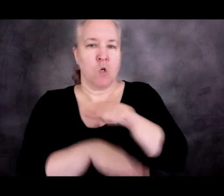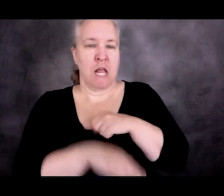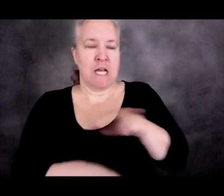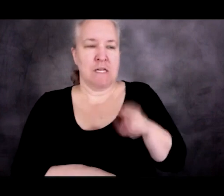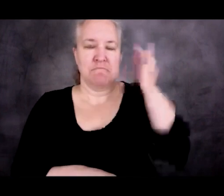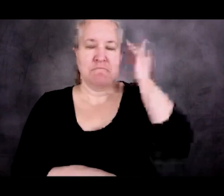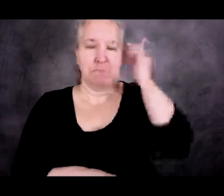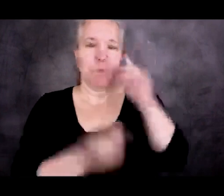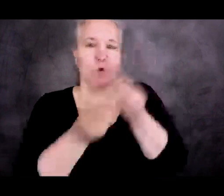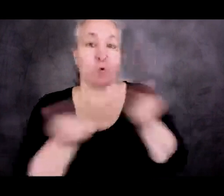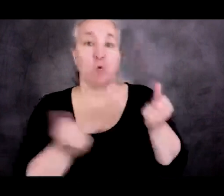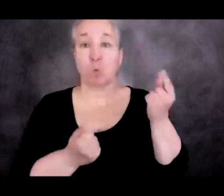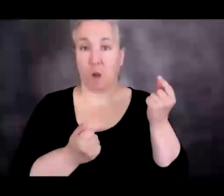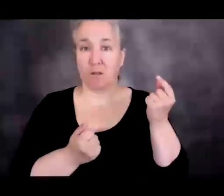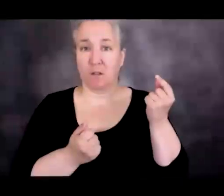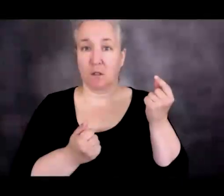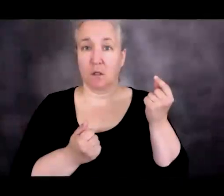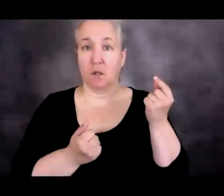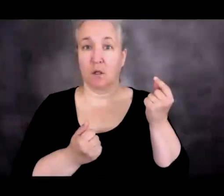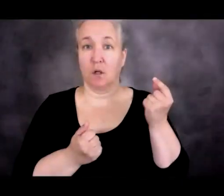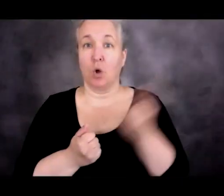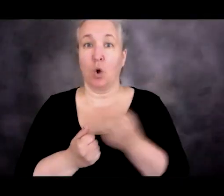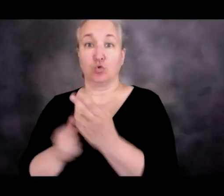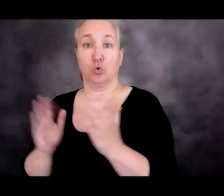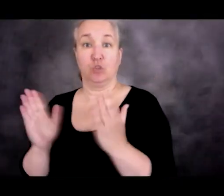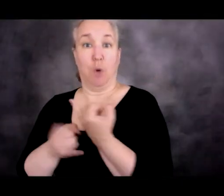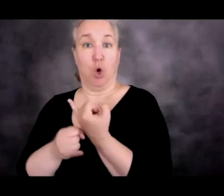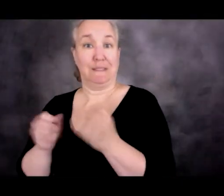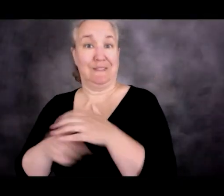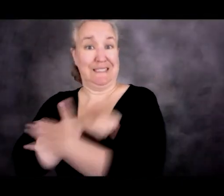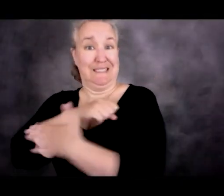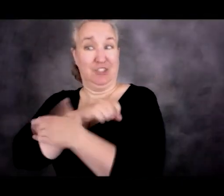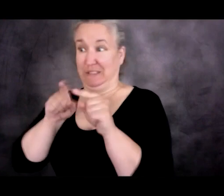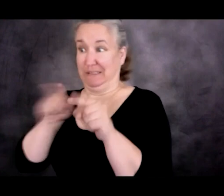create side deals with two small sovereign nations, small island